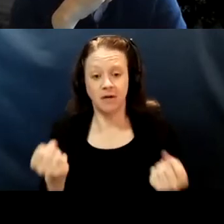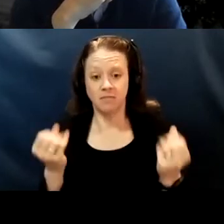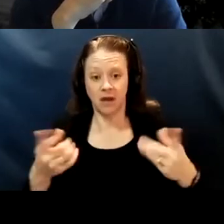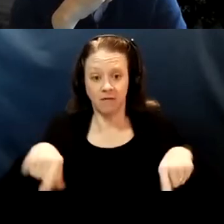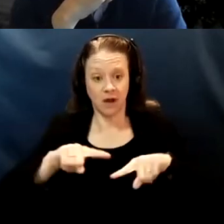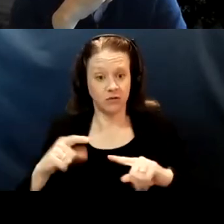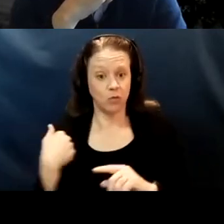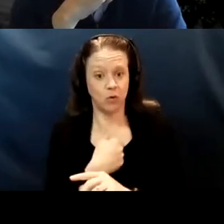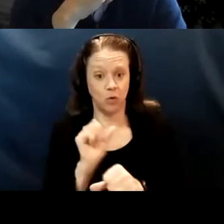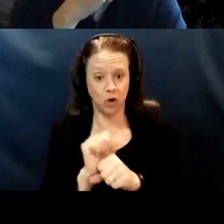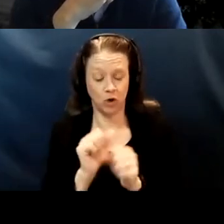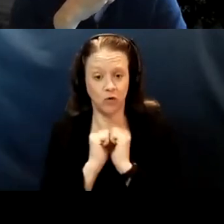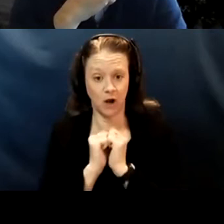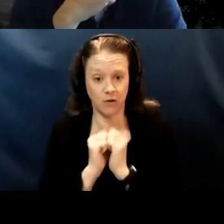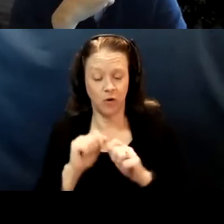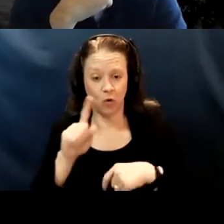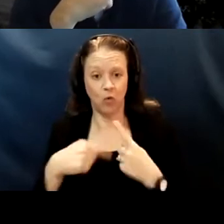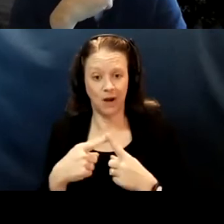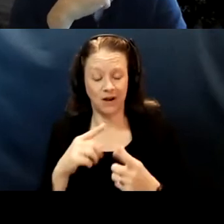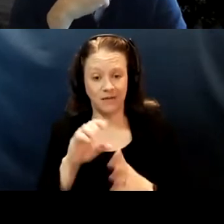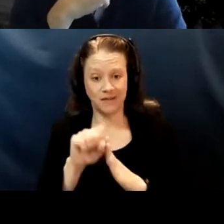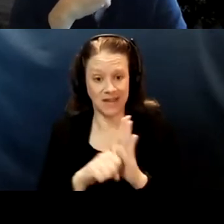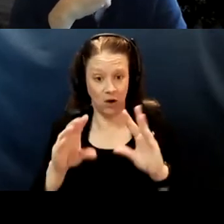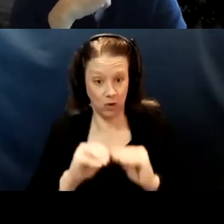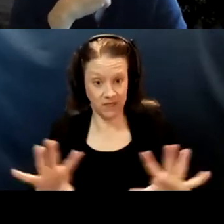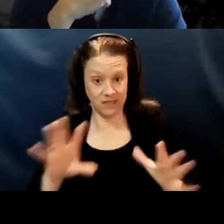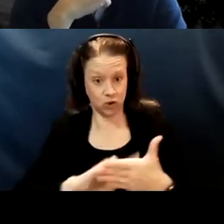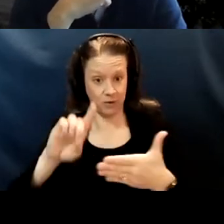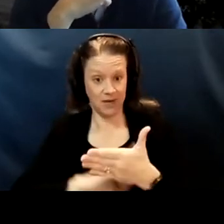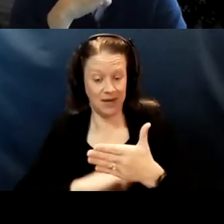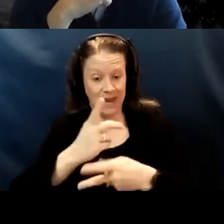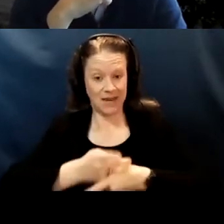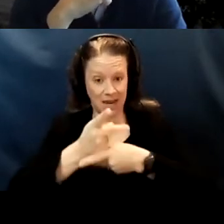during the pandemic released discriminatory, care rationing guidance.